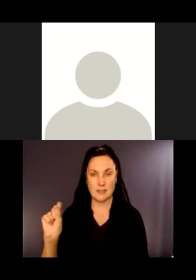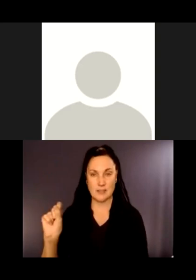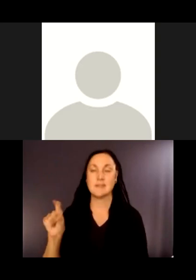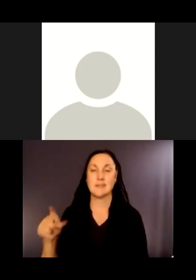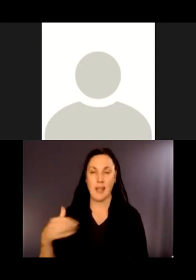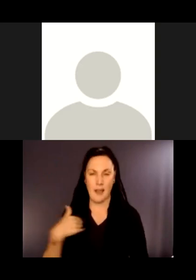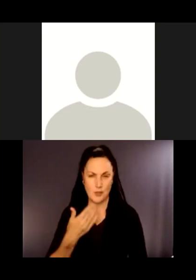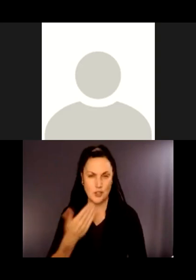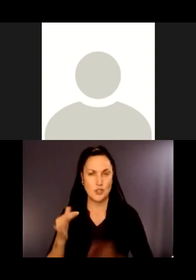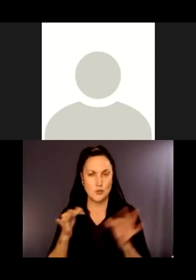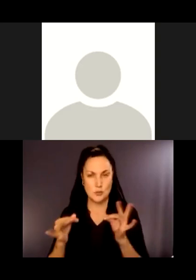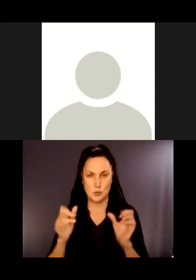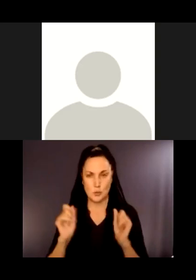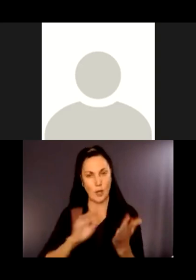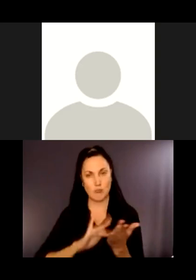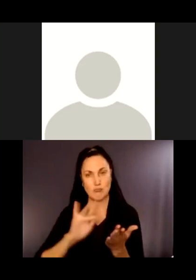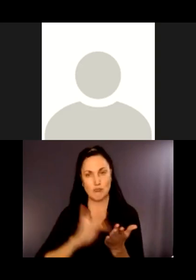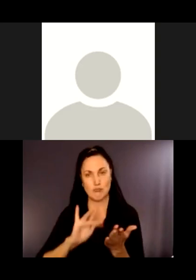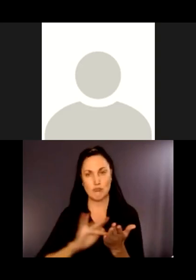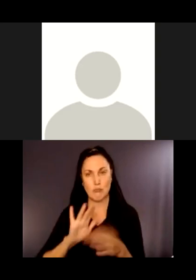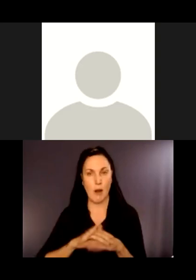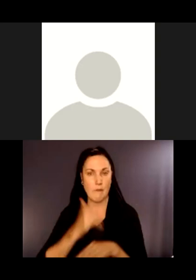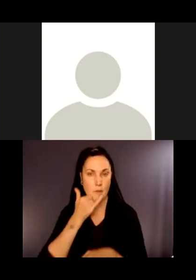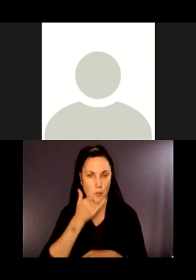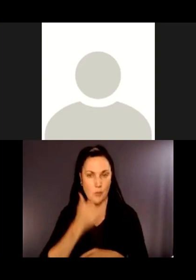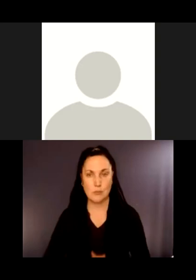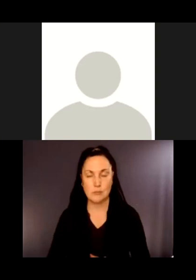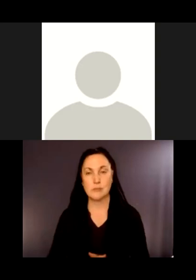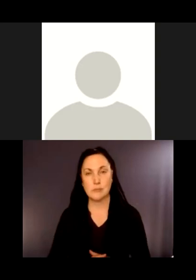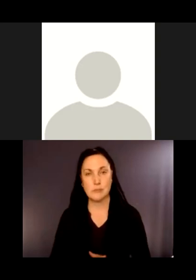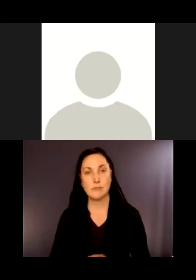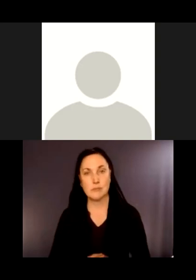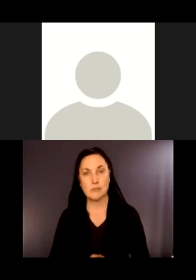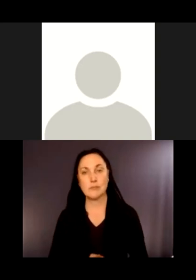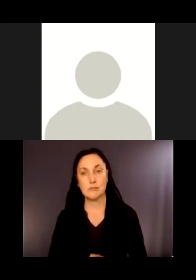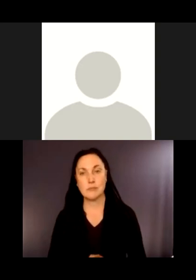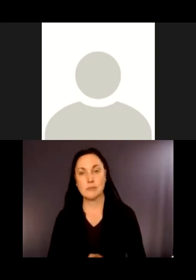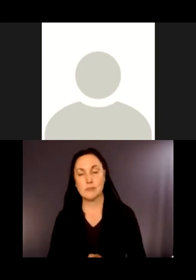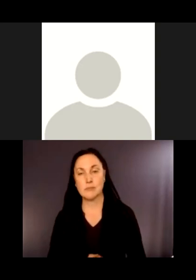people can look at on their phones with some good information.